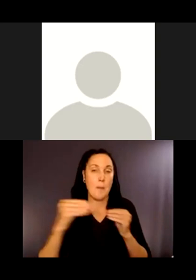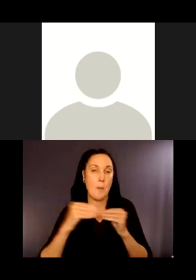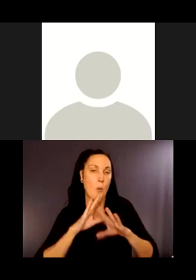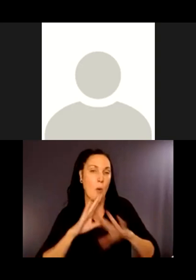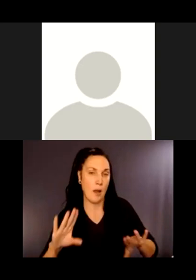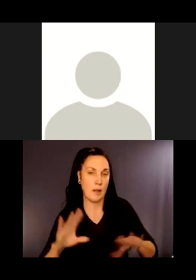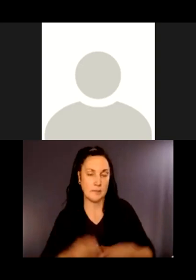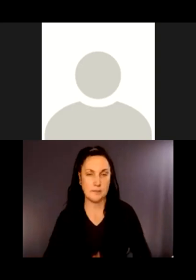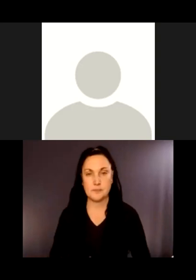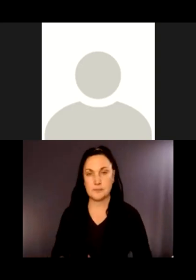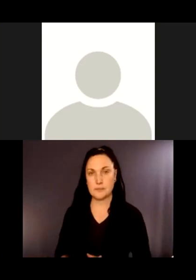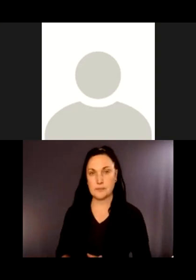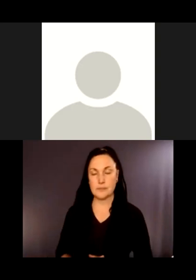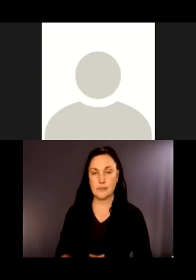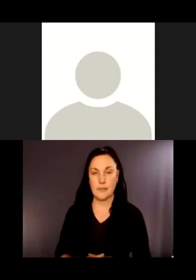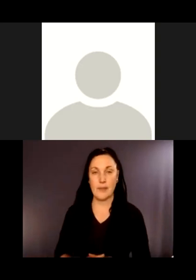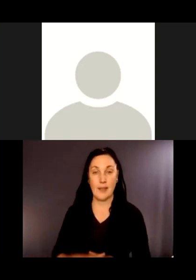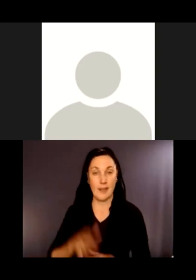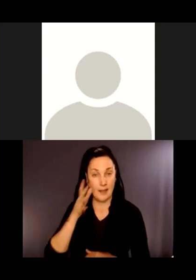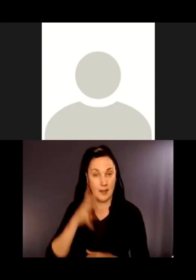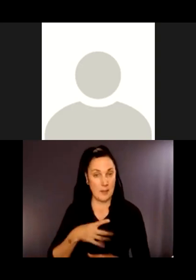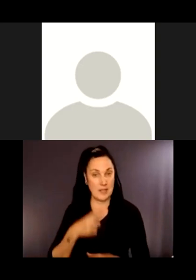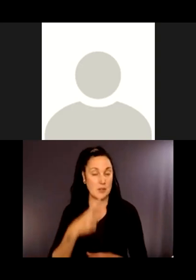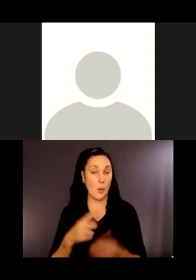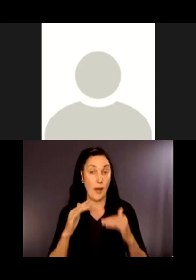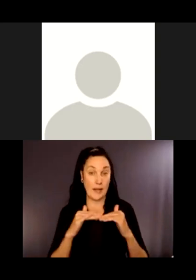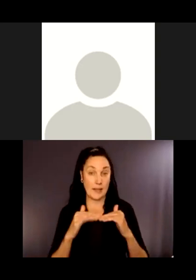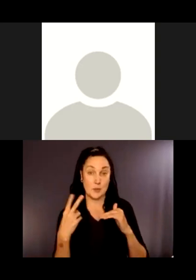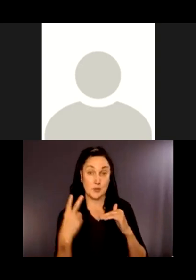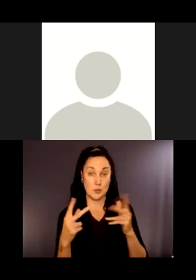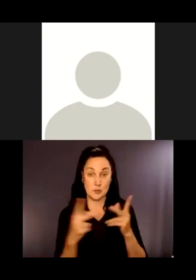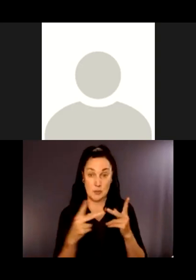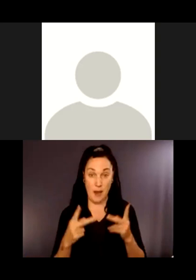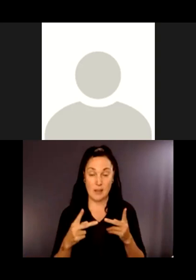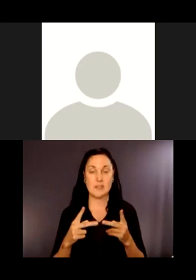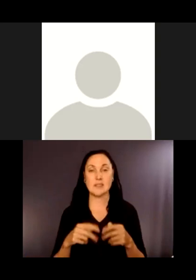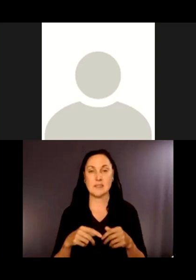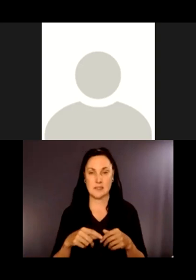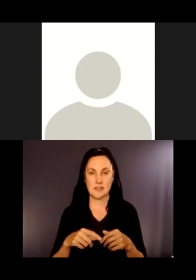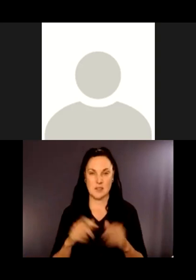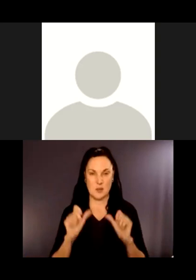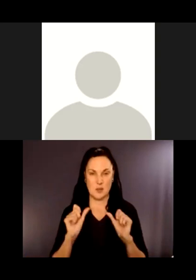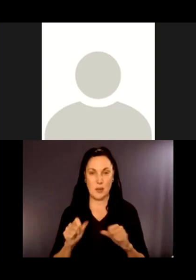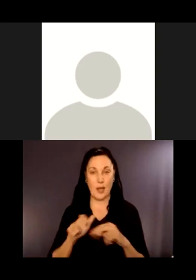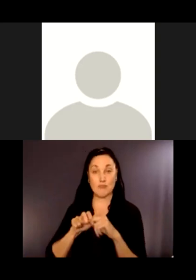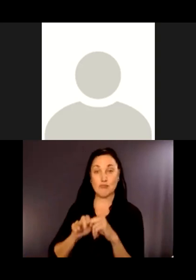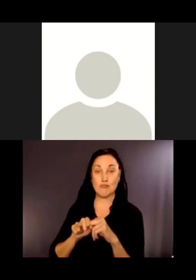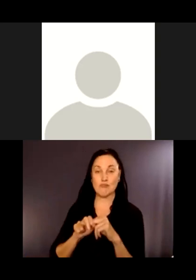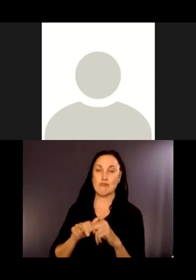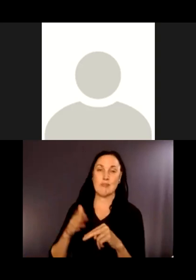There are at least two good view points near that bridge, and you do get outside the noise frame.